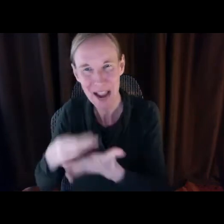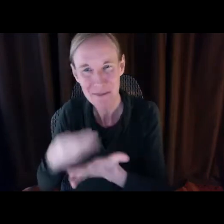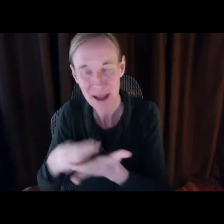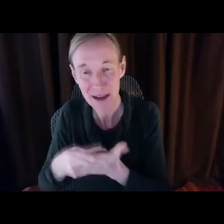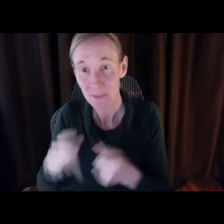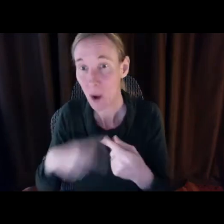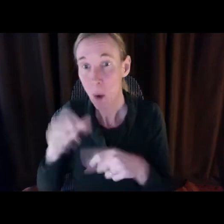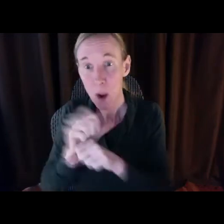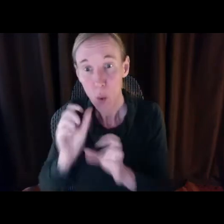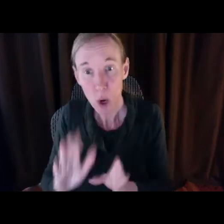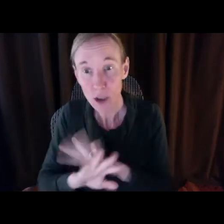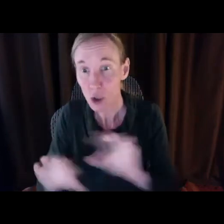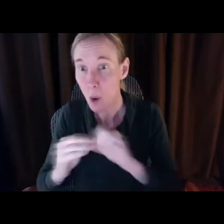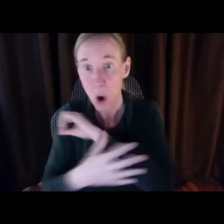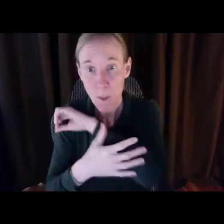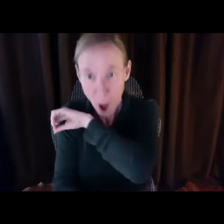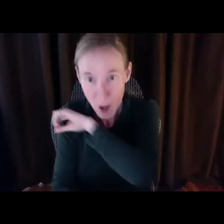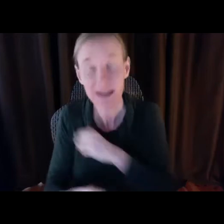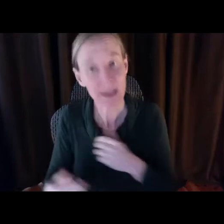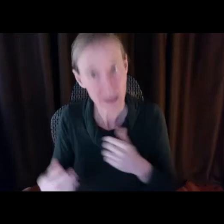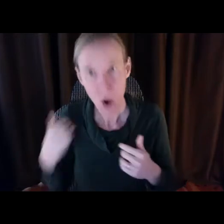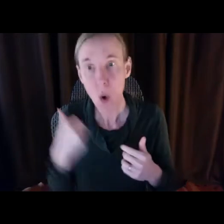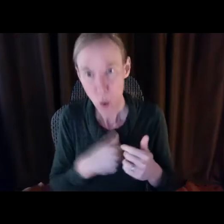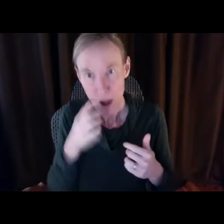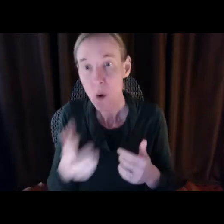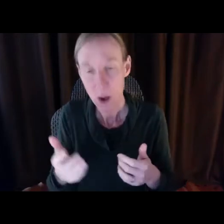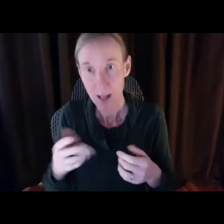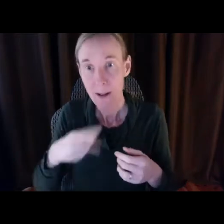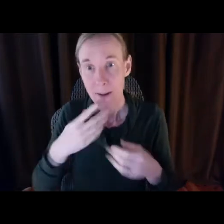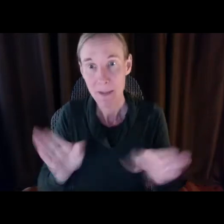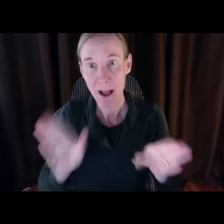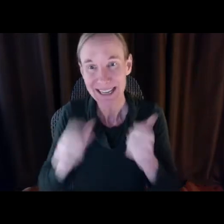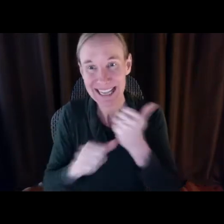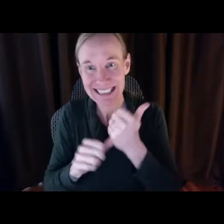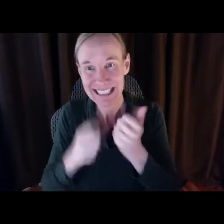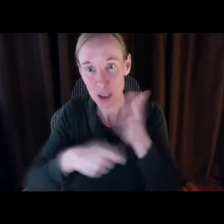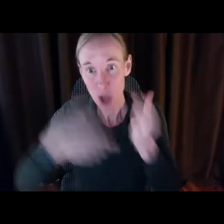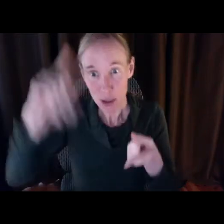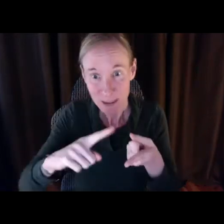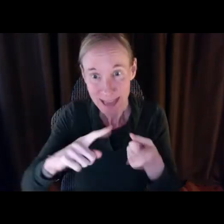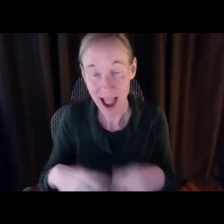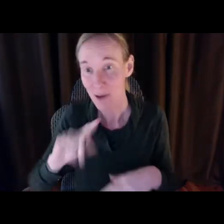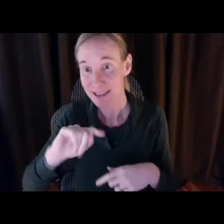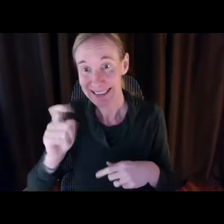Medicaid $160,000 a year for more. Home care cost 1/20 of that. When workers rise out of poverty, the state saves on